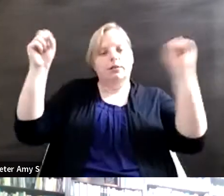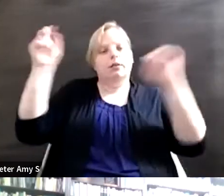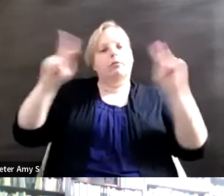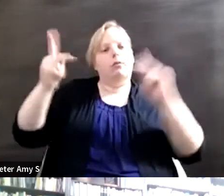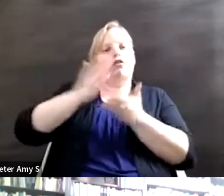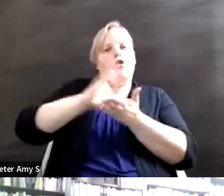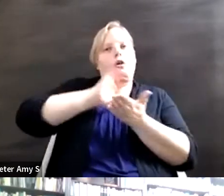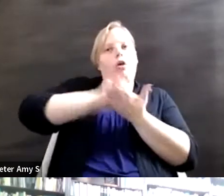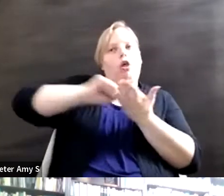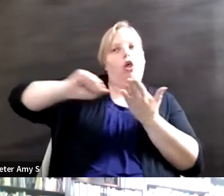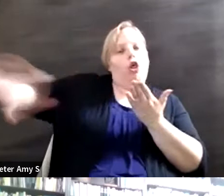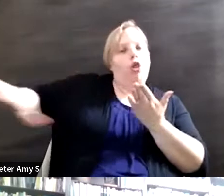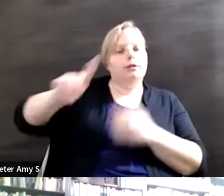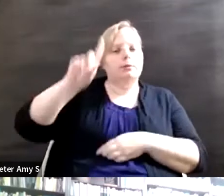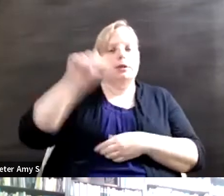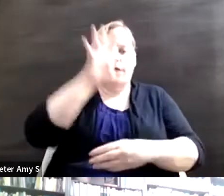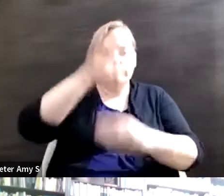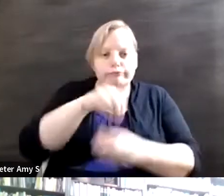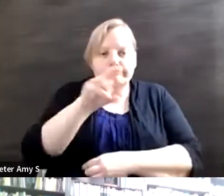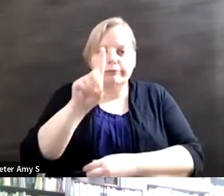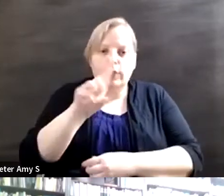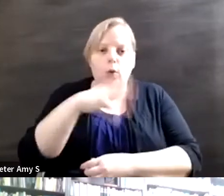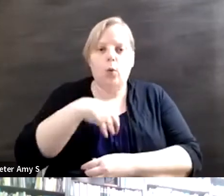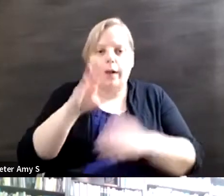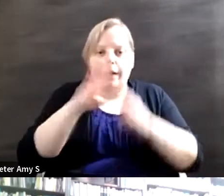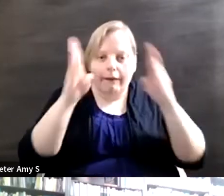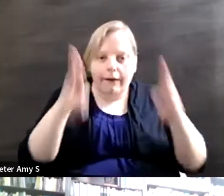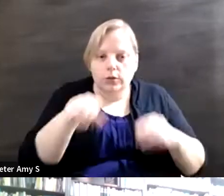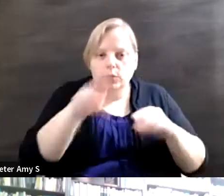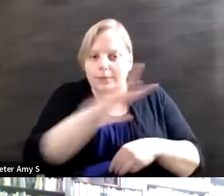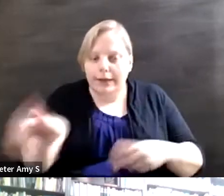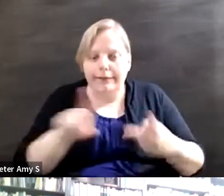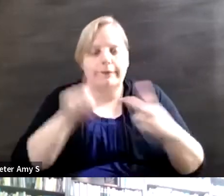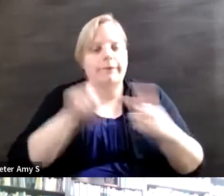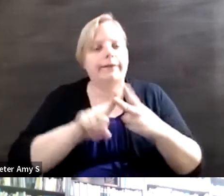House website, Disability Coordinator fired, all disability point persons made to go poof.